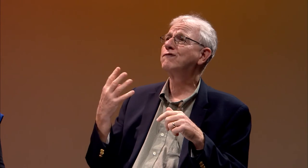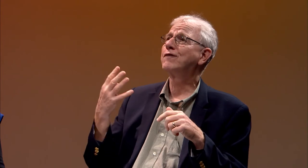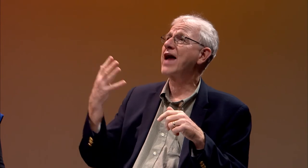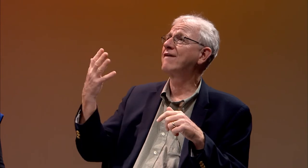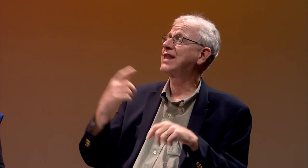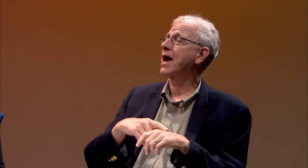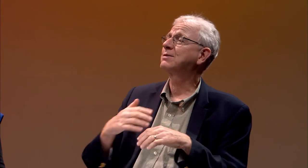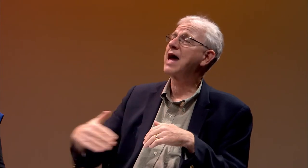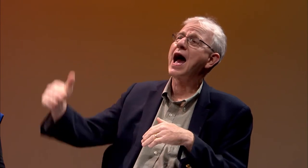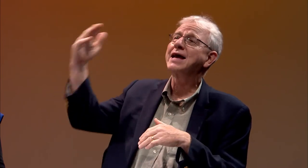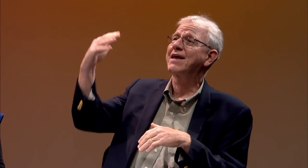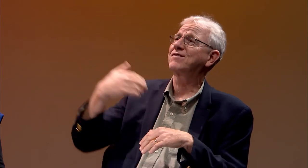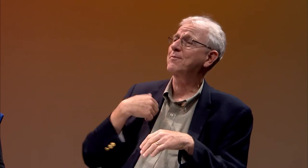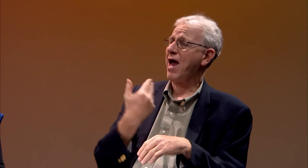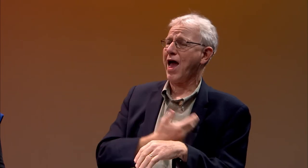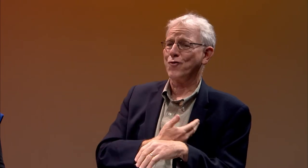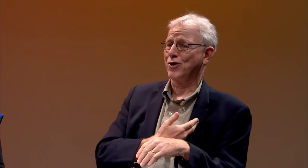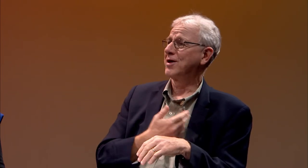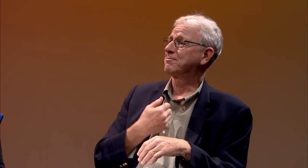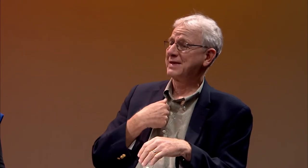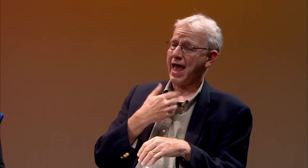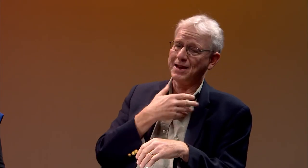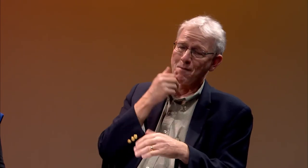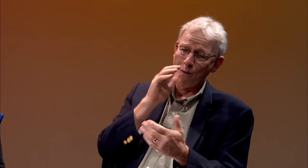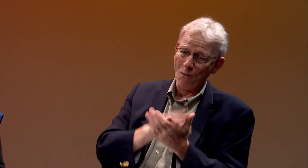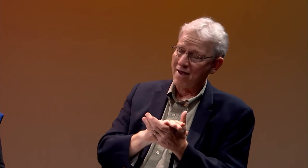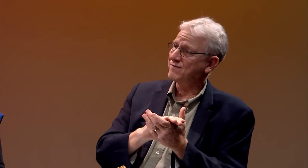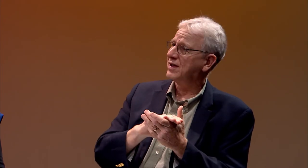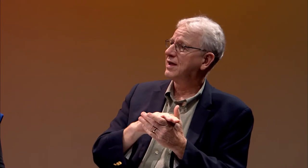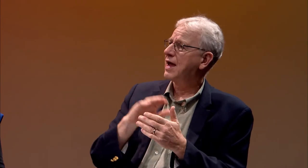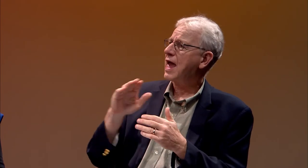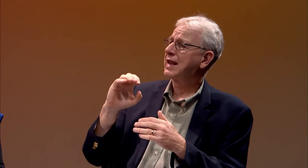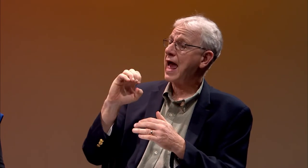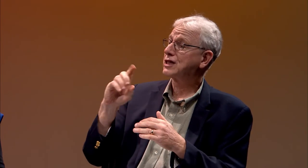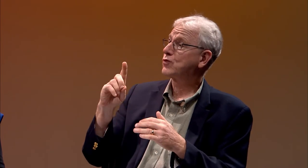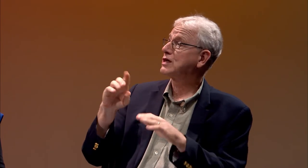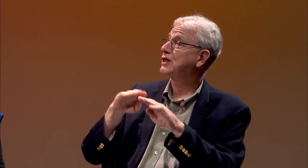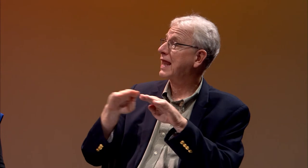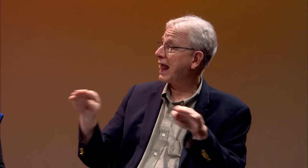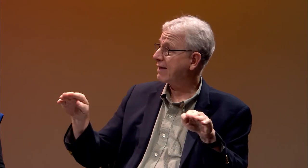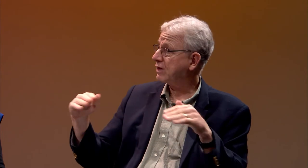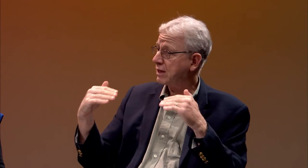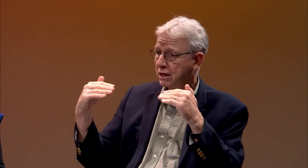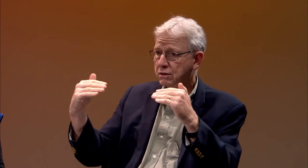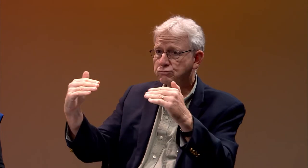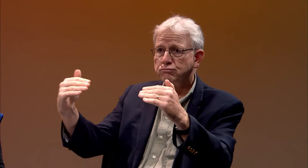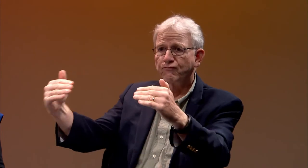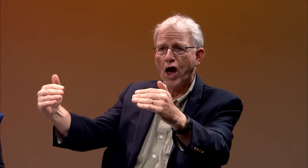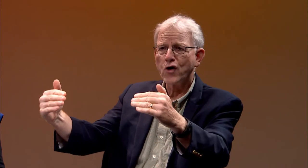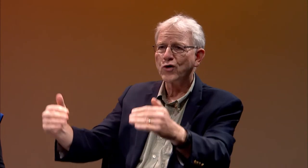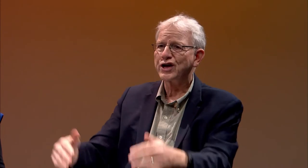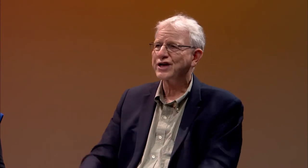exceeds four or five times greater than my or my wife's education level.